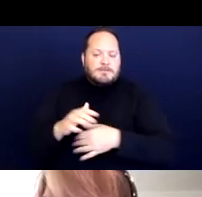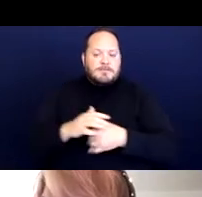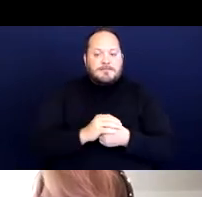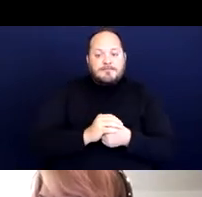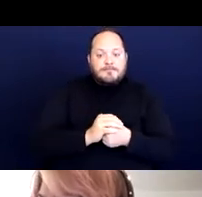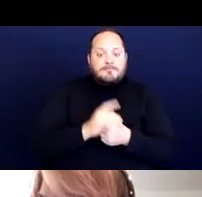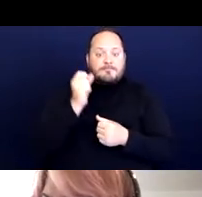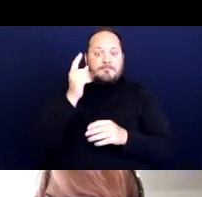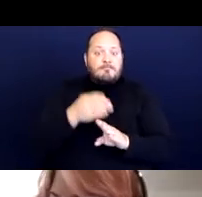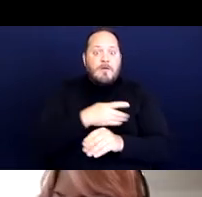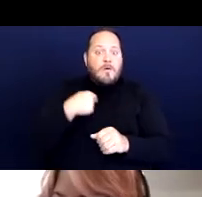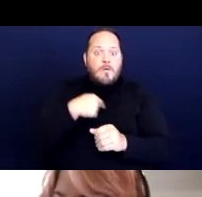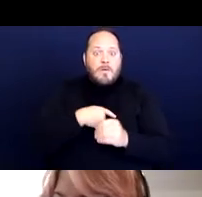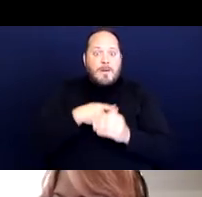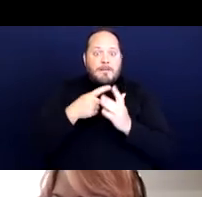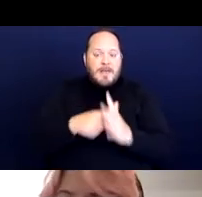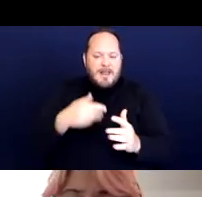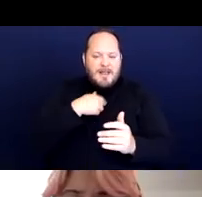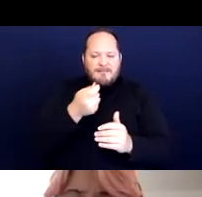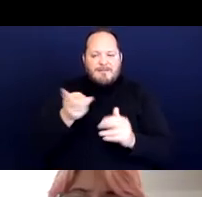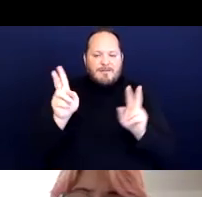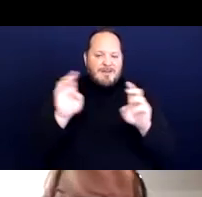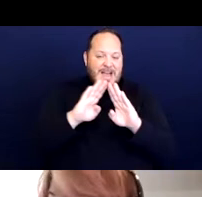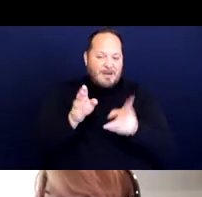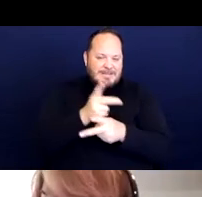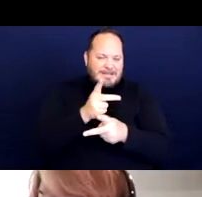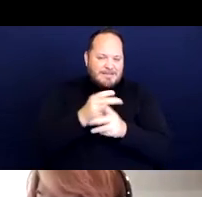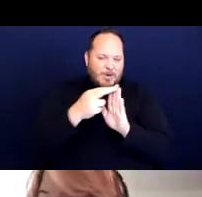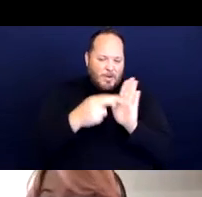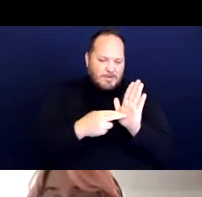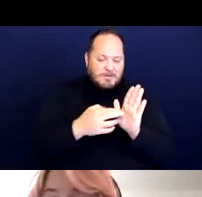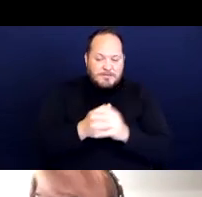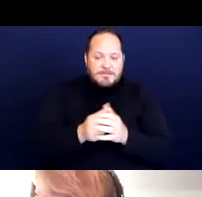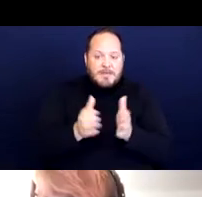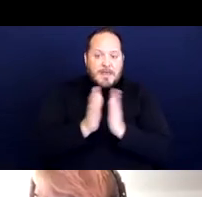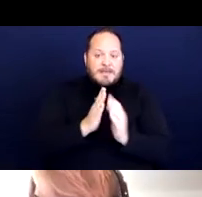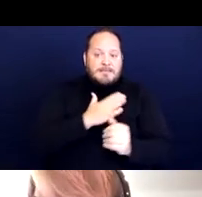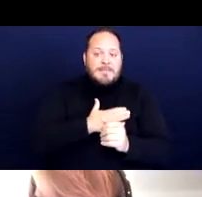I have just a couple of housekeeping notes. We're asking that you please put your questions in the chat